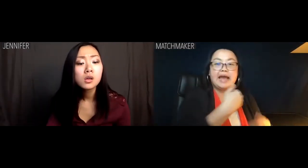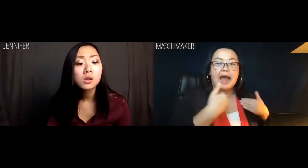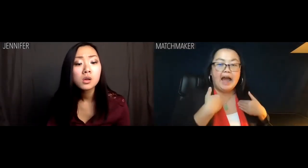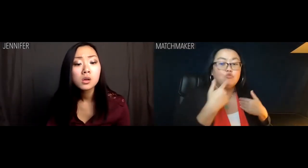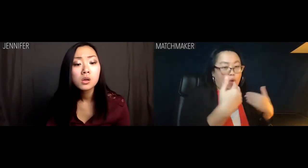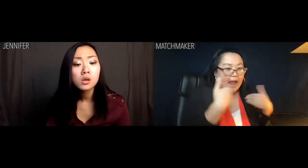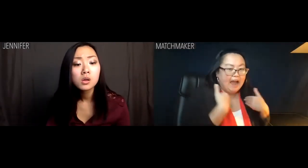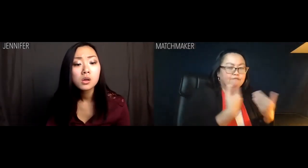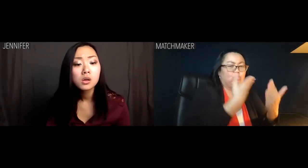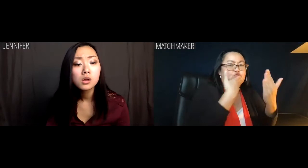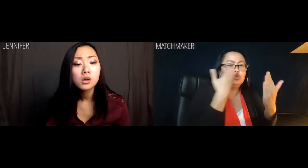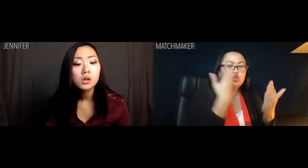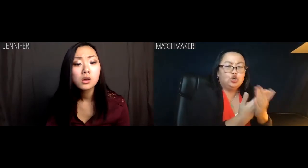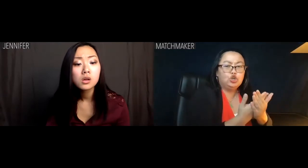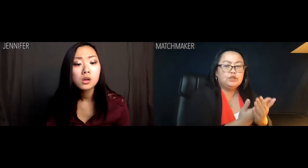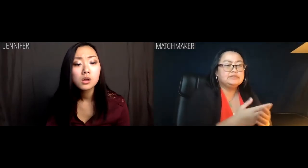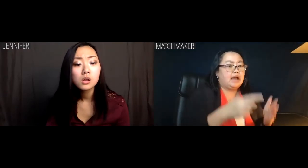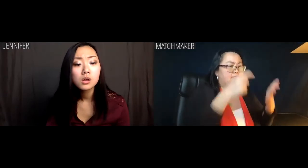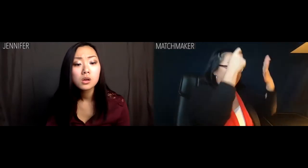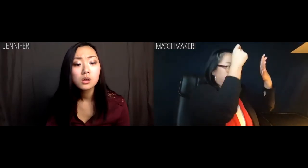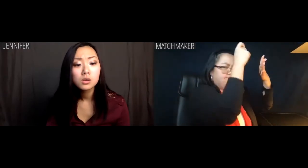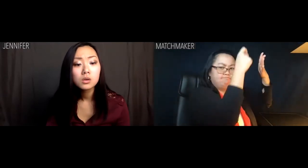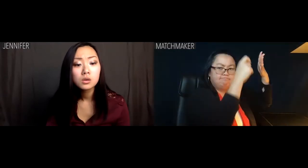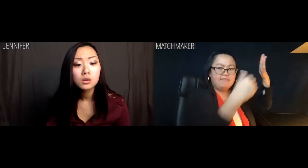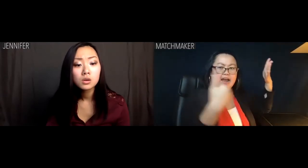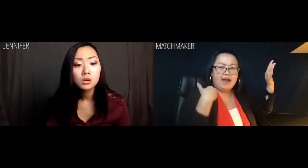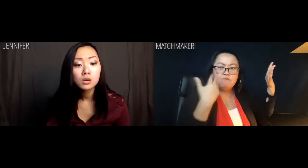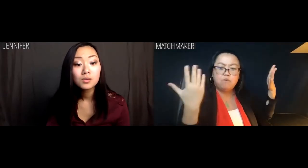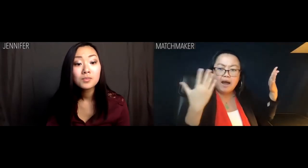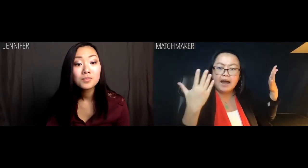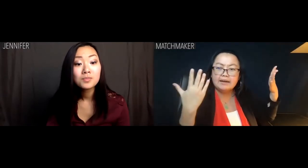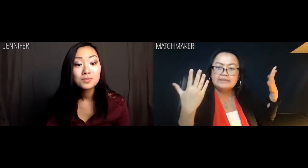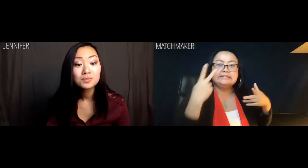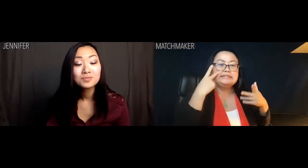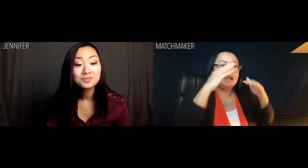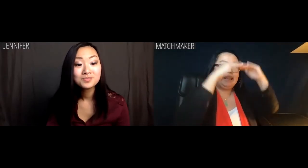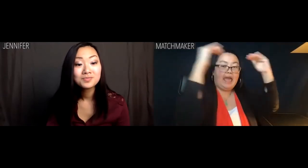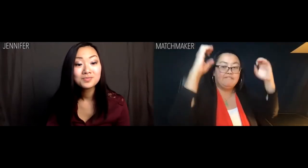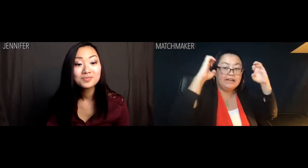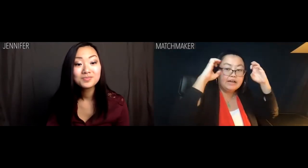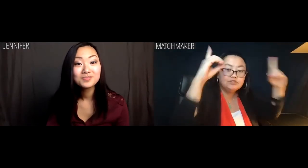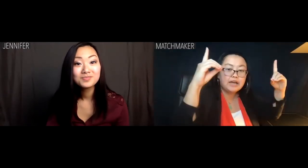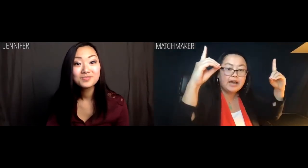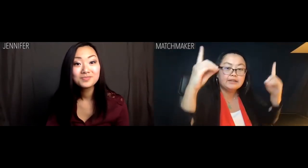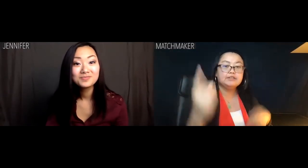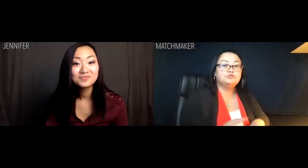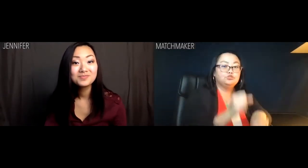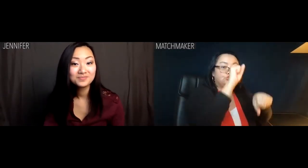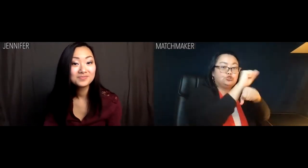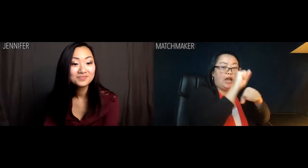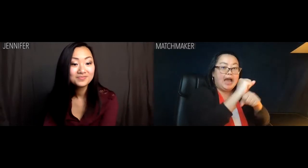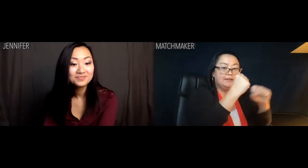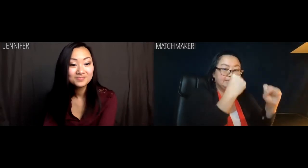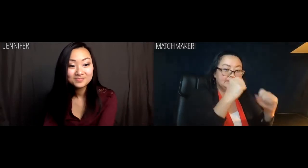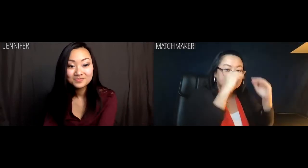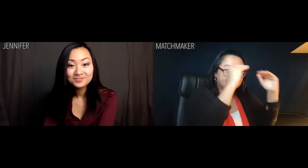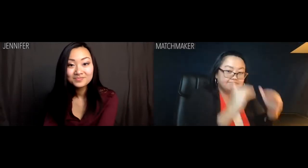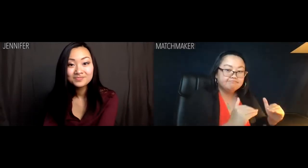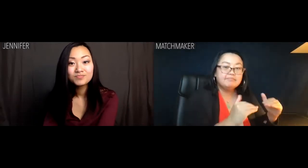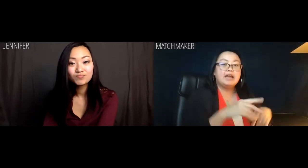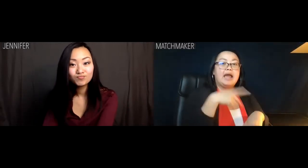You get extremely high marks for your level of education and job standing,